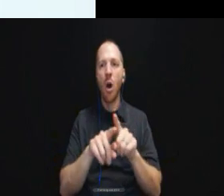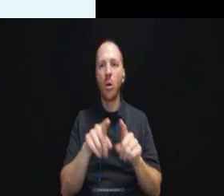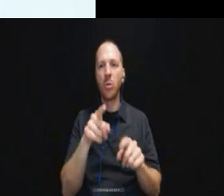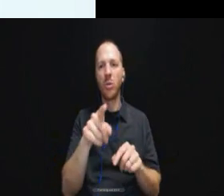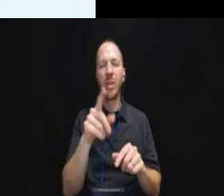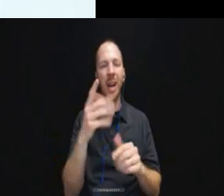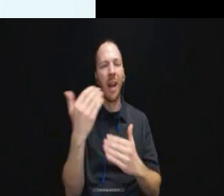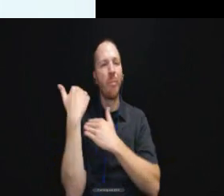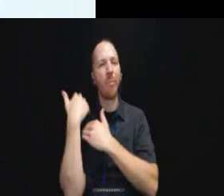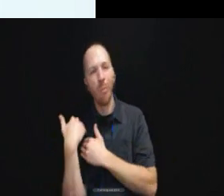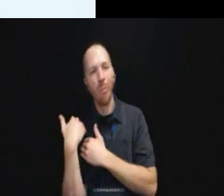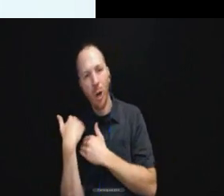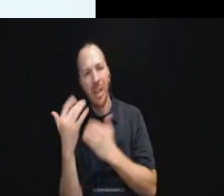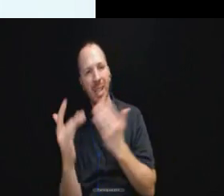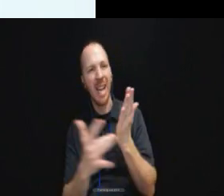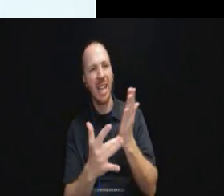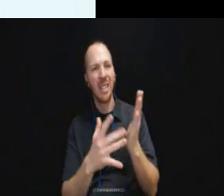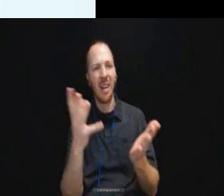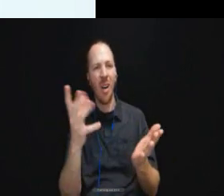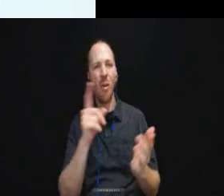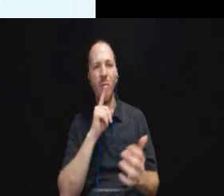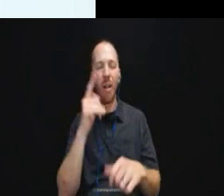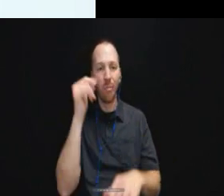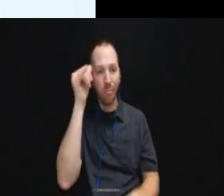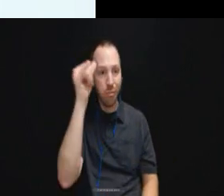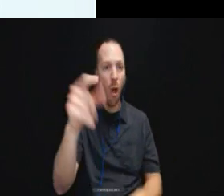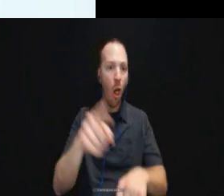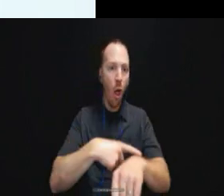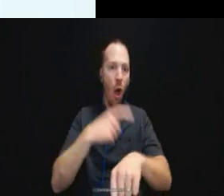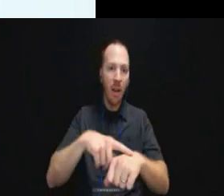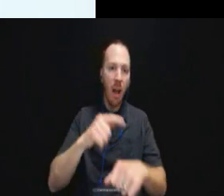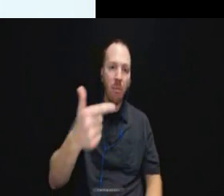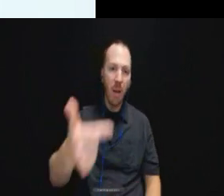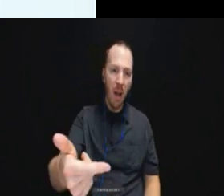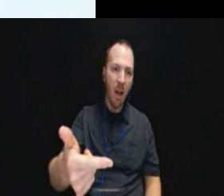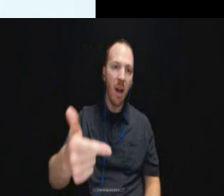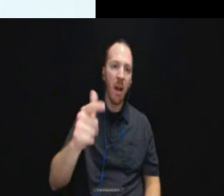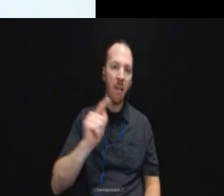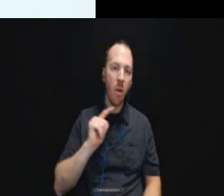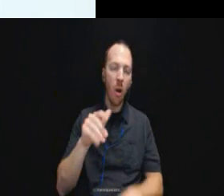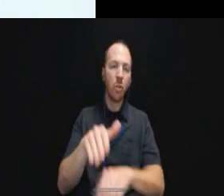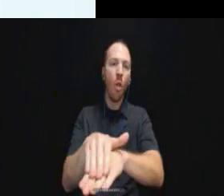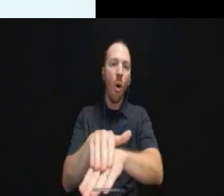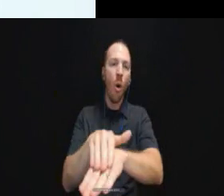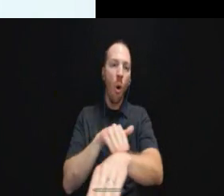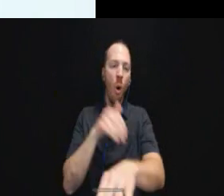They take a really long time to communicate back and forth. And for that reason they are becoming pretty outdated.